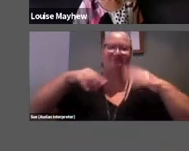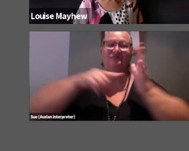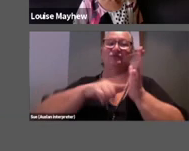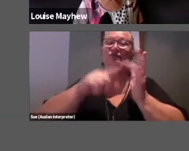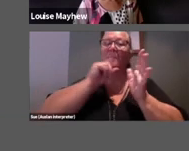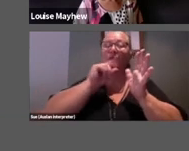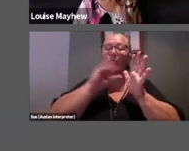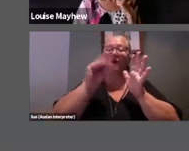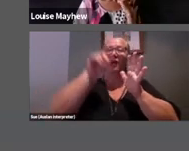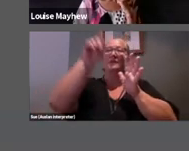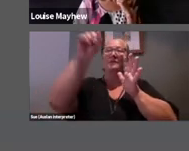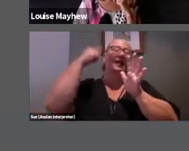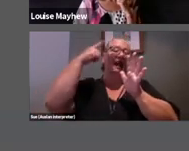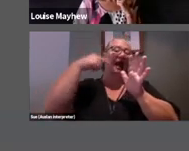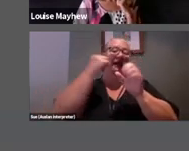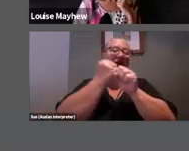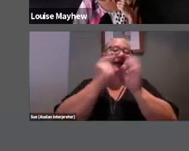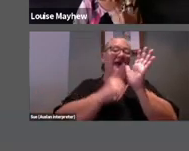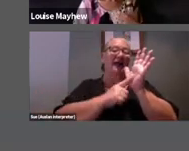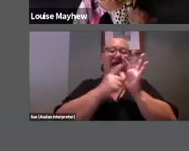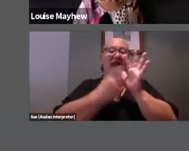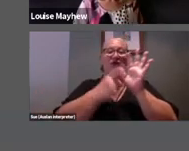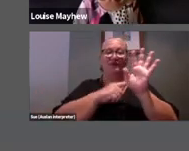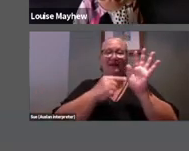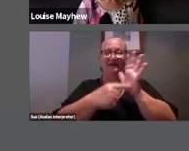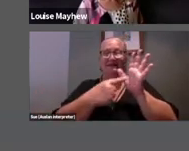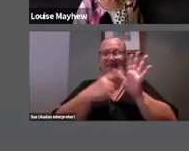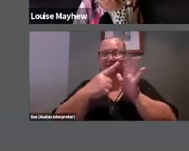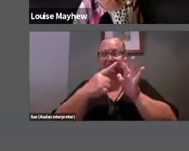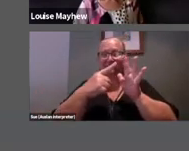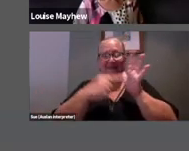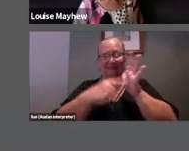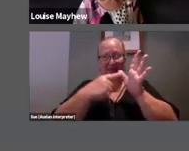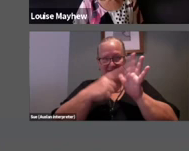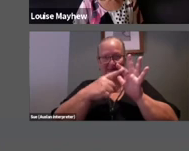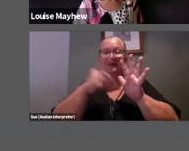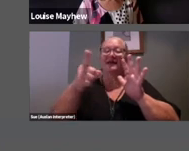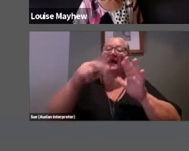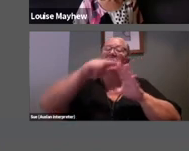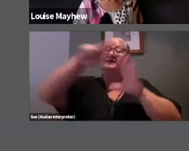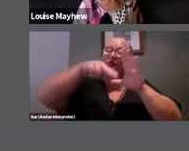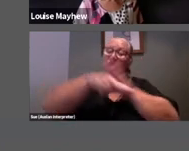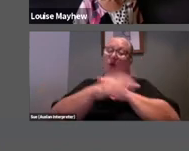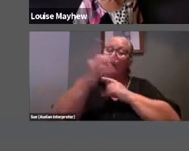London their observation, slippery dips were once described by the French writer